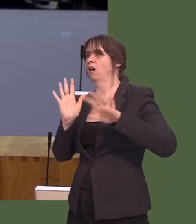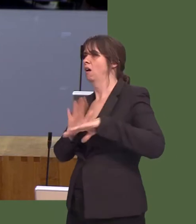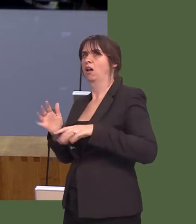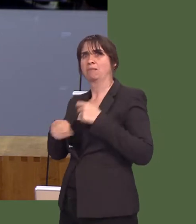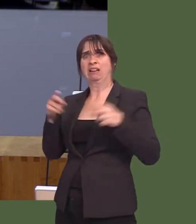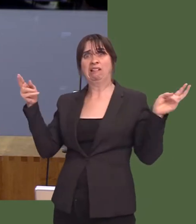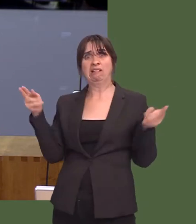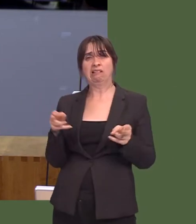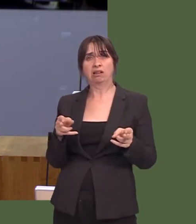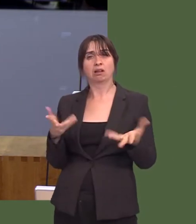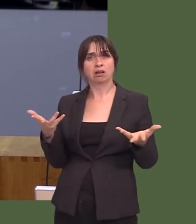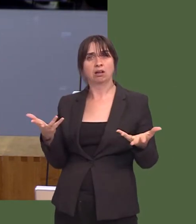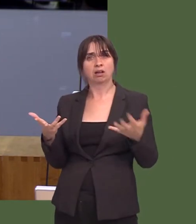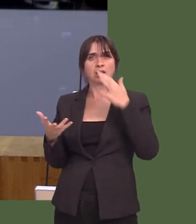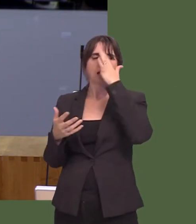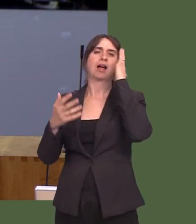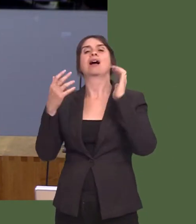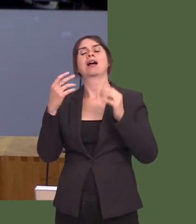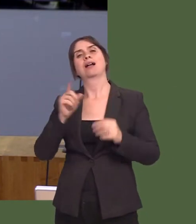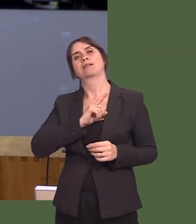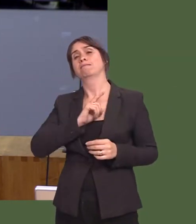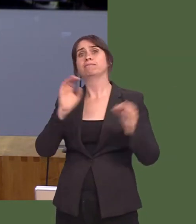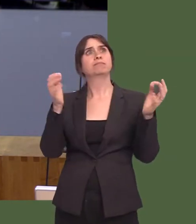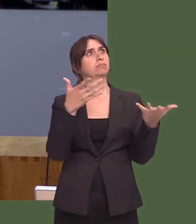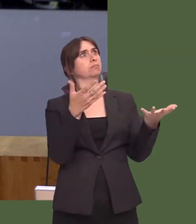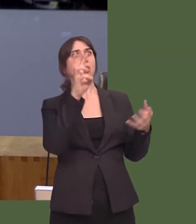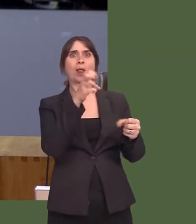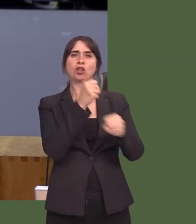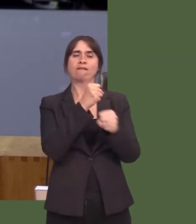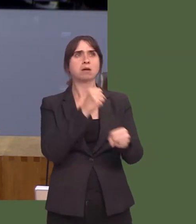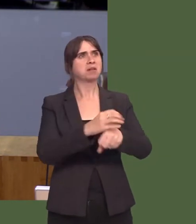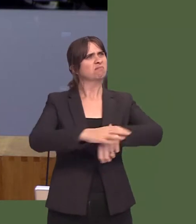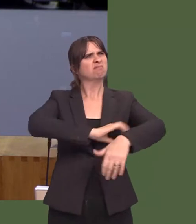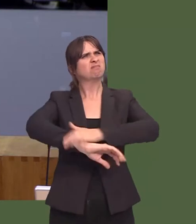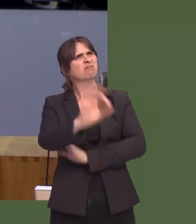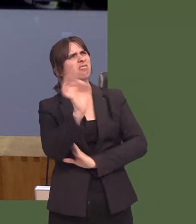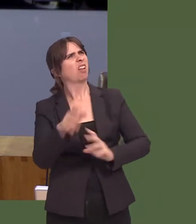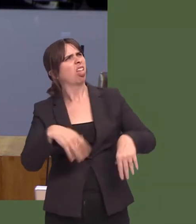this distinct lack of leadership on the part of the Welsh Government in securing improvements